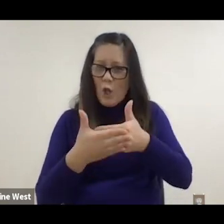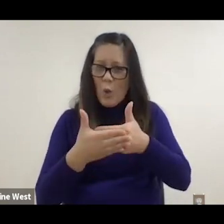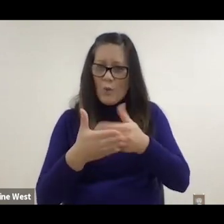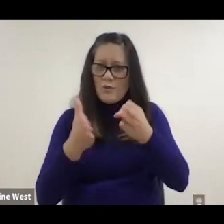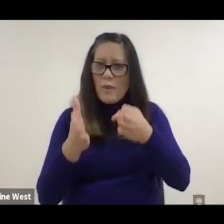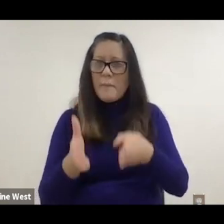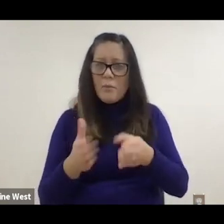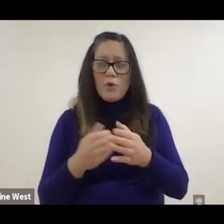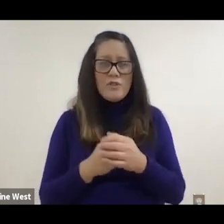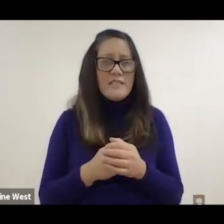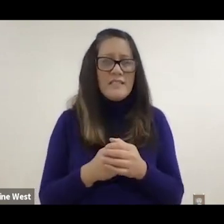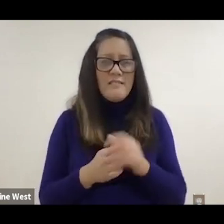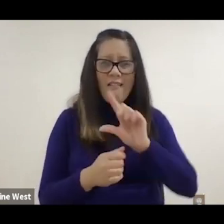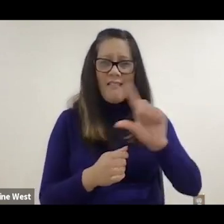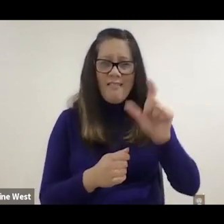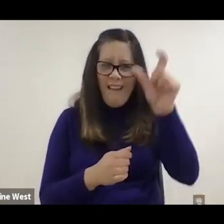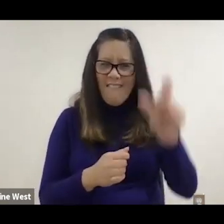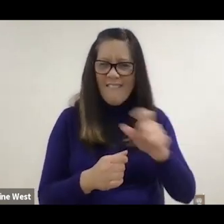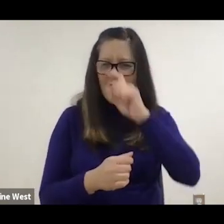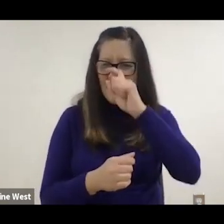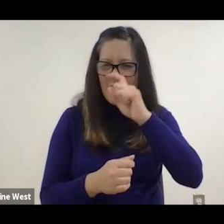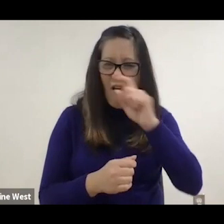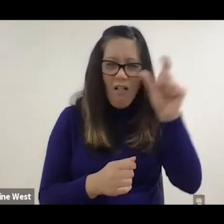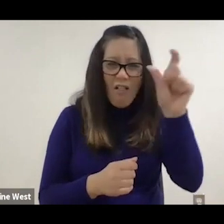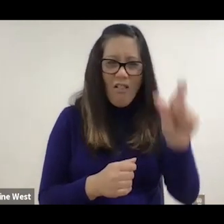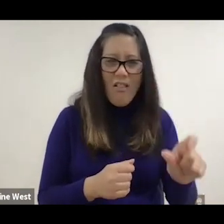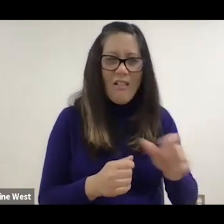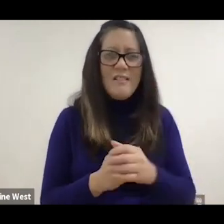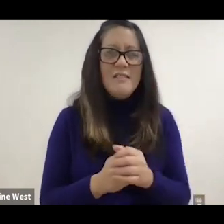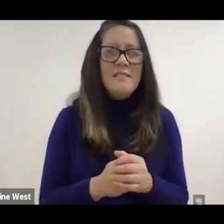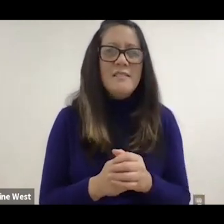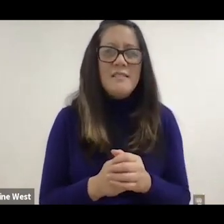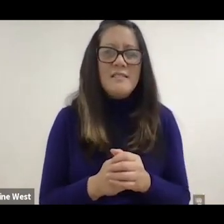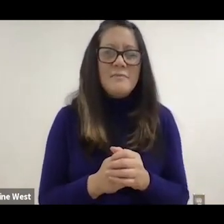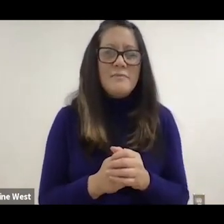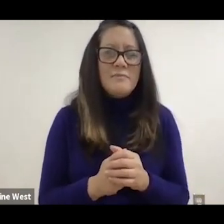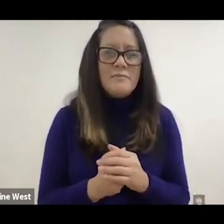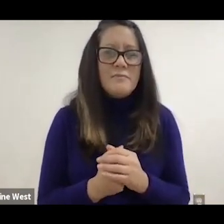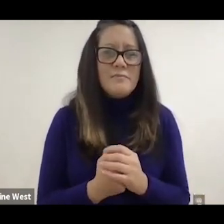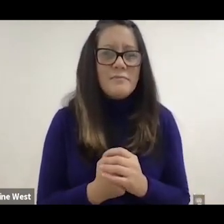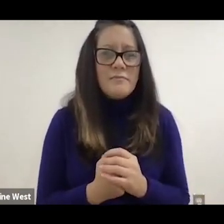but you can see on the left hand side images of transferring the person.